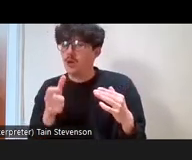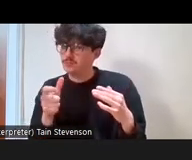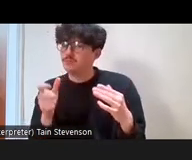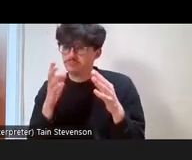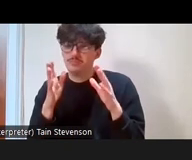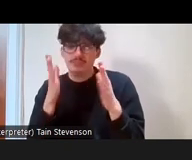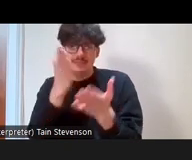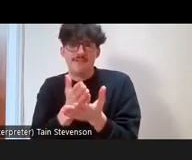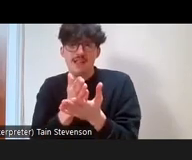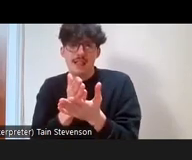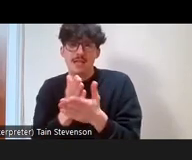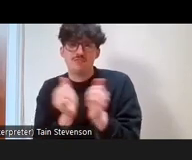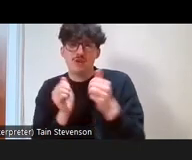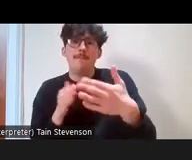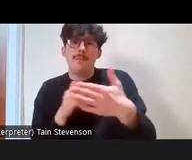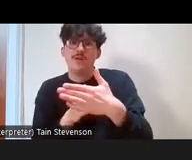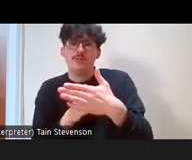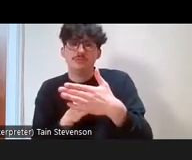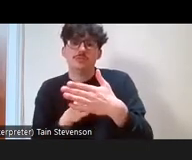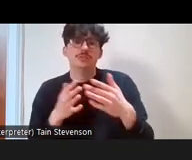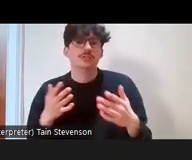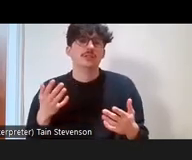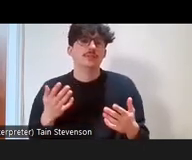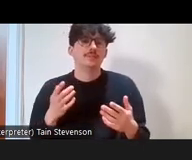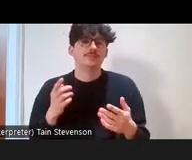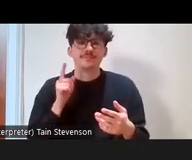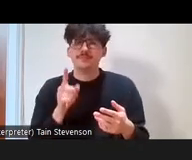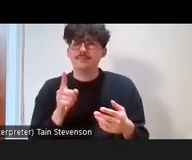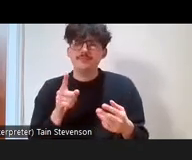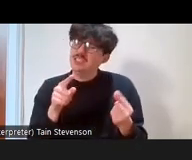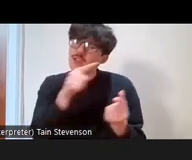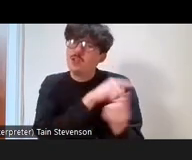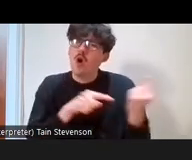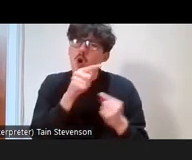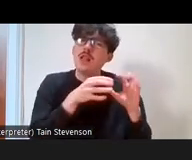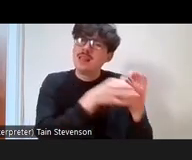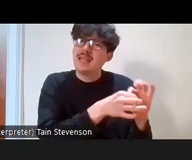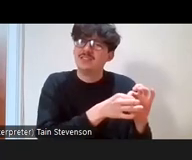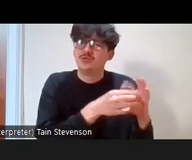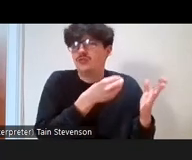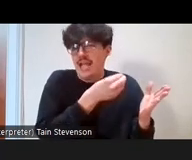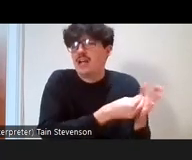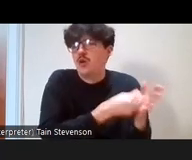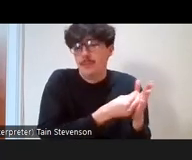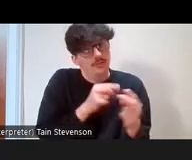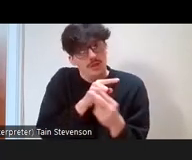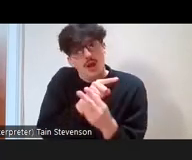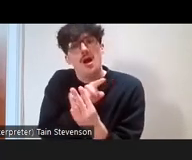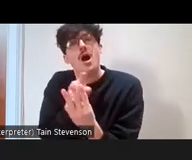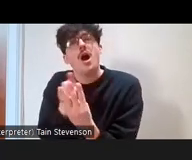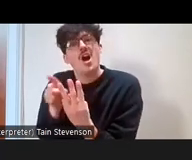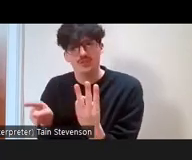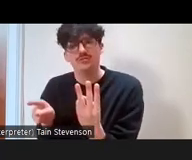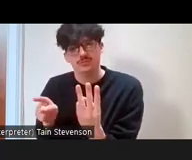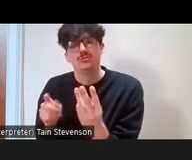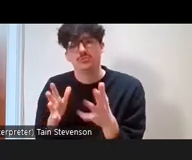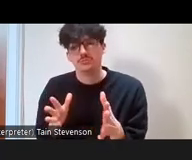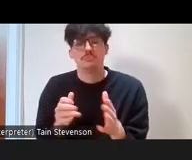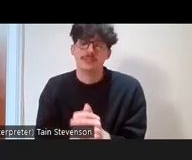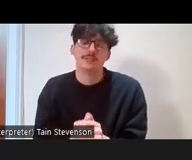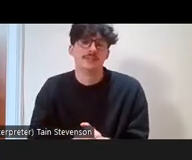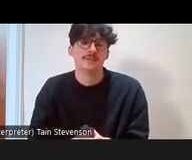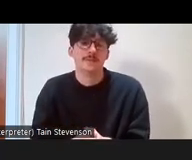to see that they're not all around economic barriers, which of course are a big thing but I'm